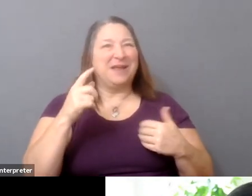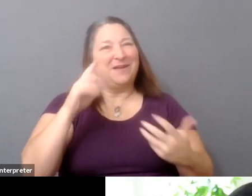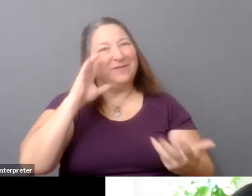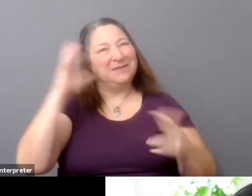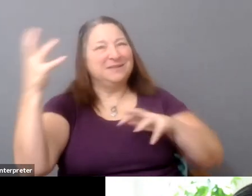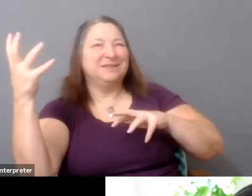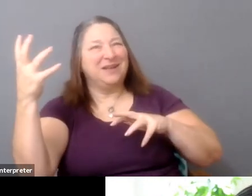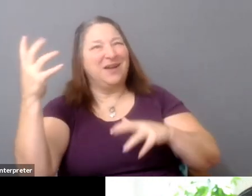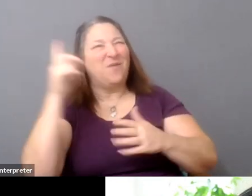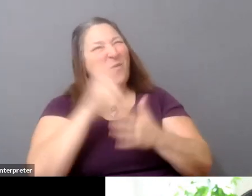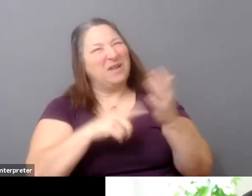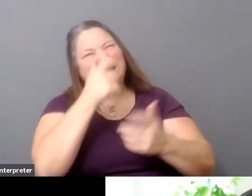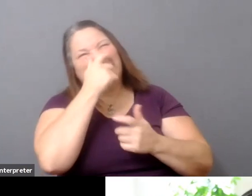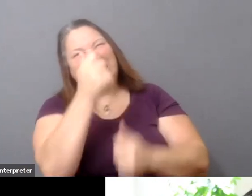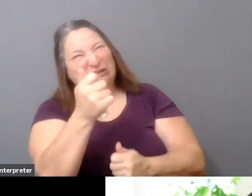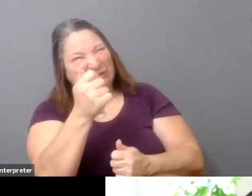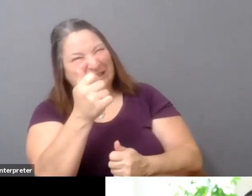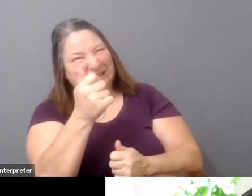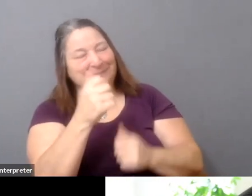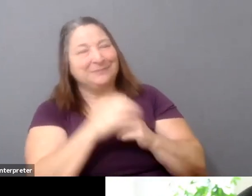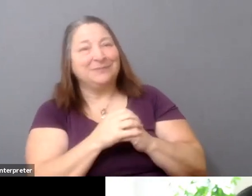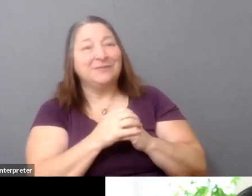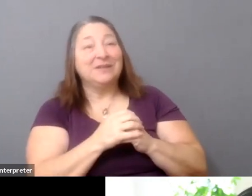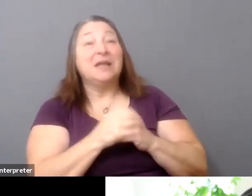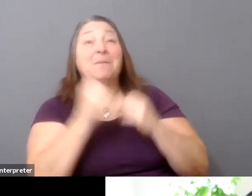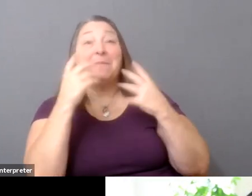of the networks. In a lot of cases, also these corporations are monopolies,